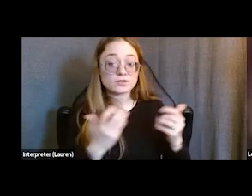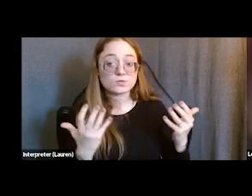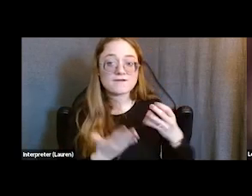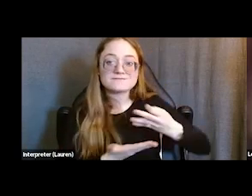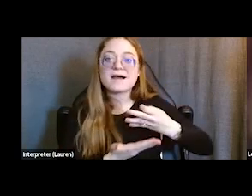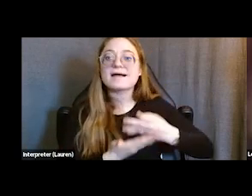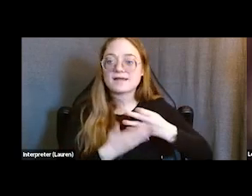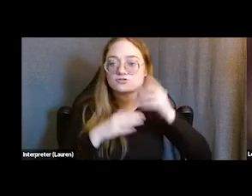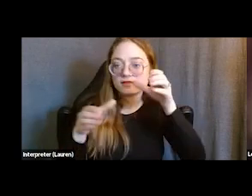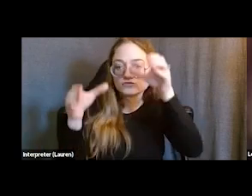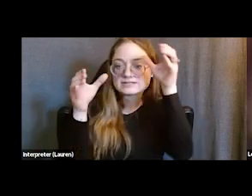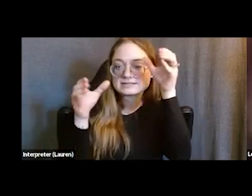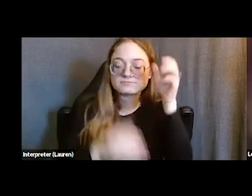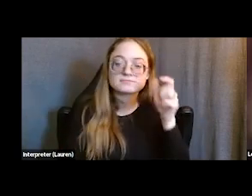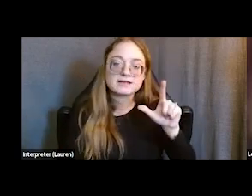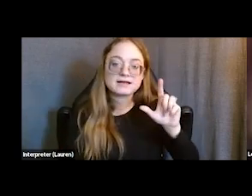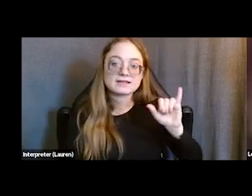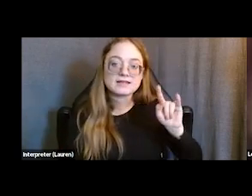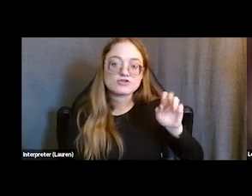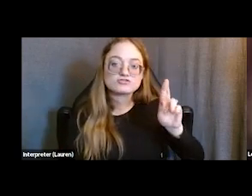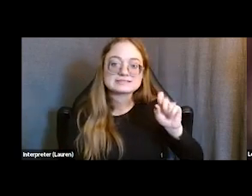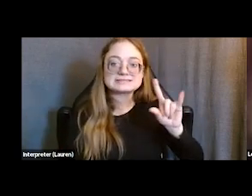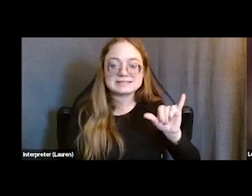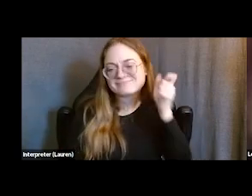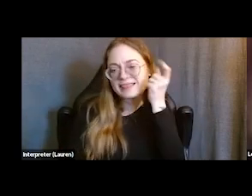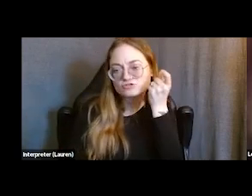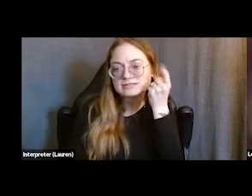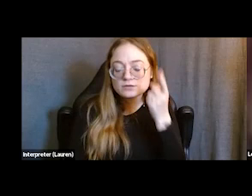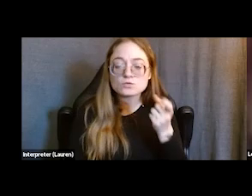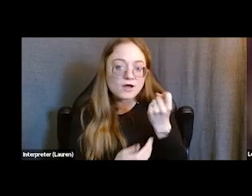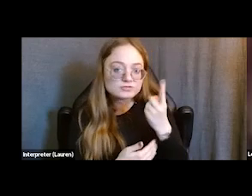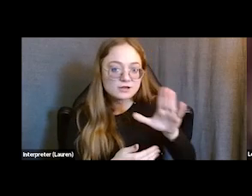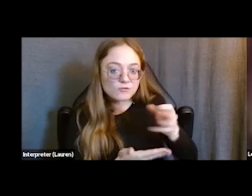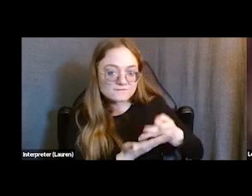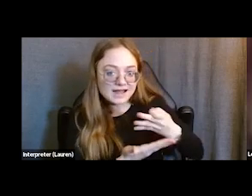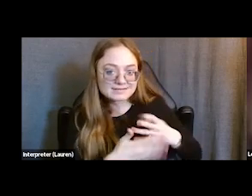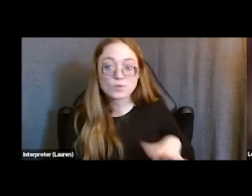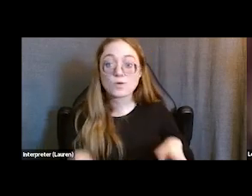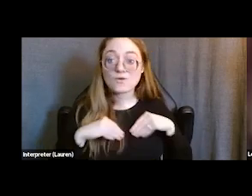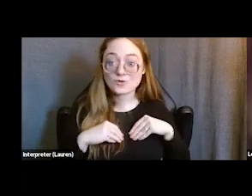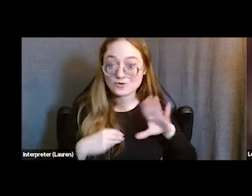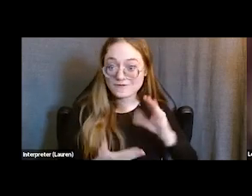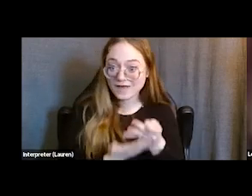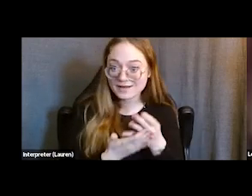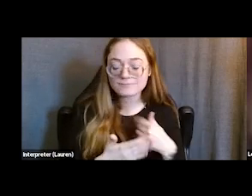as a way to understand and own one's finances. We also strongly believe in entrepreneurship,